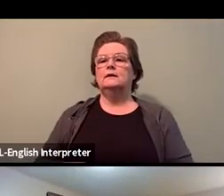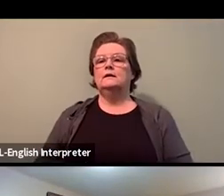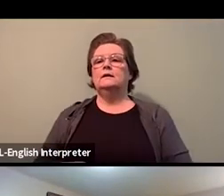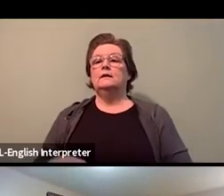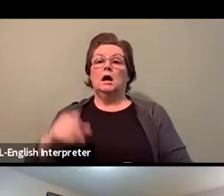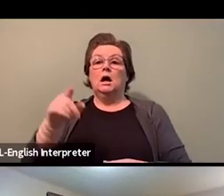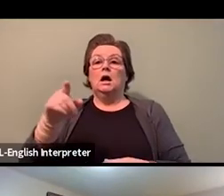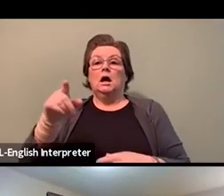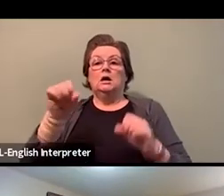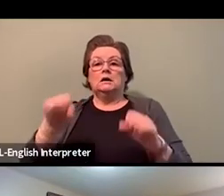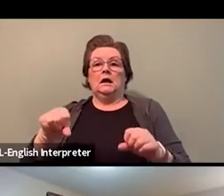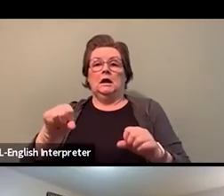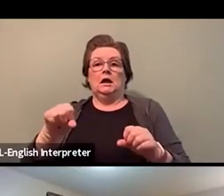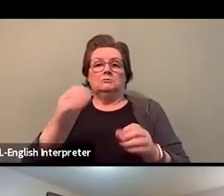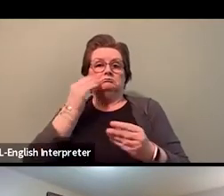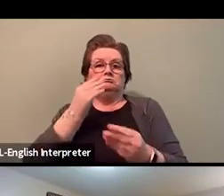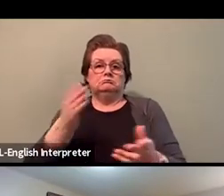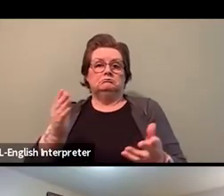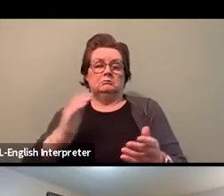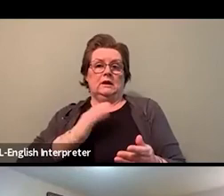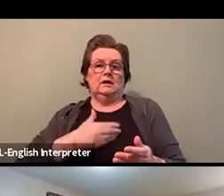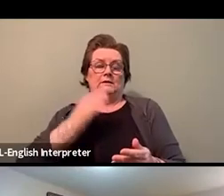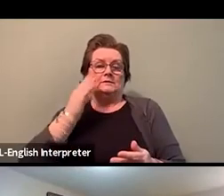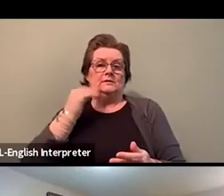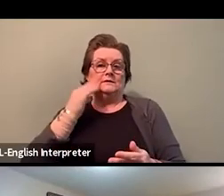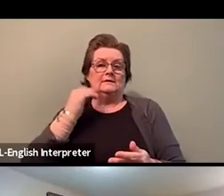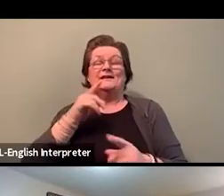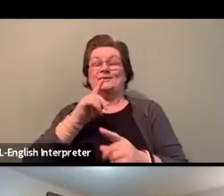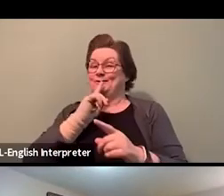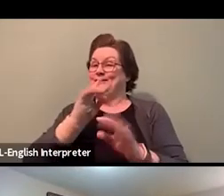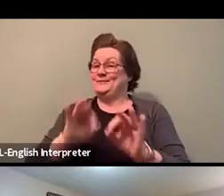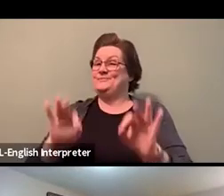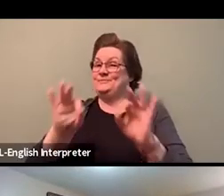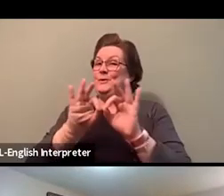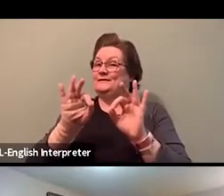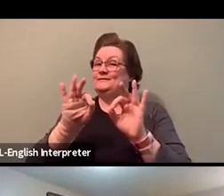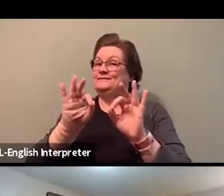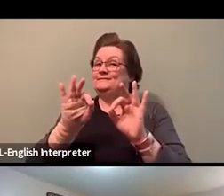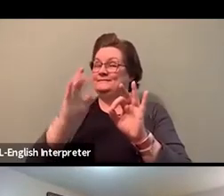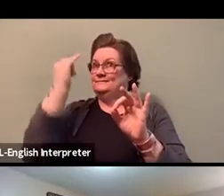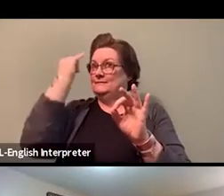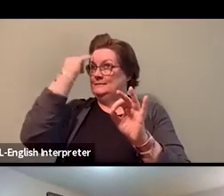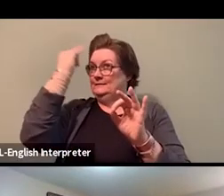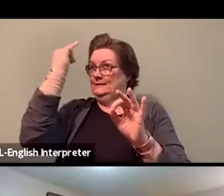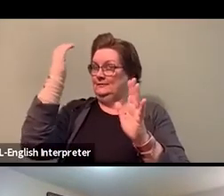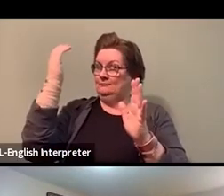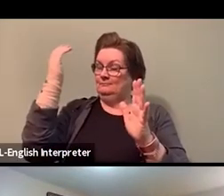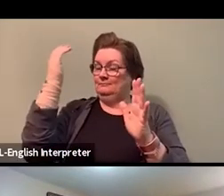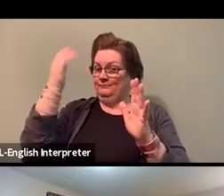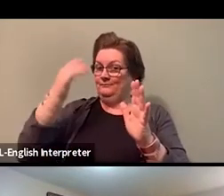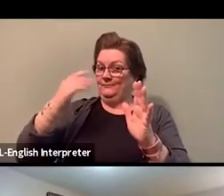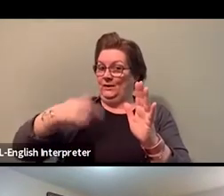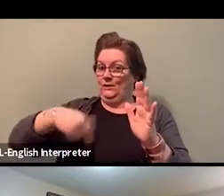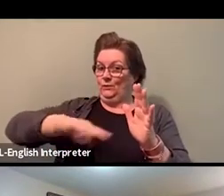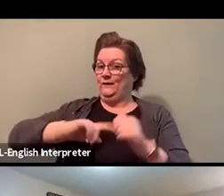So it's a very important question and we've actually processed it with our local. So the first thing I would say is